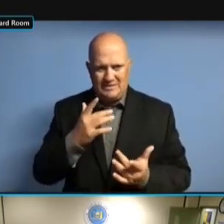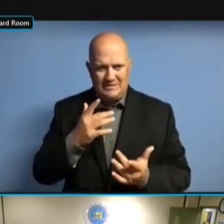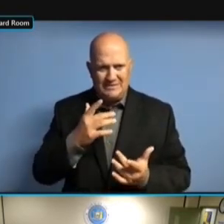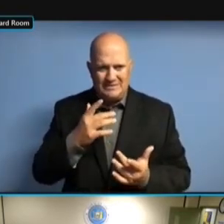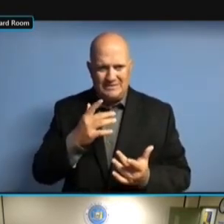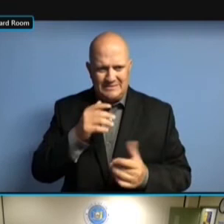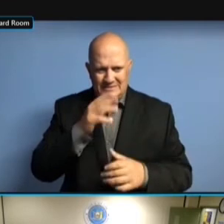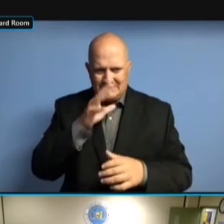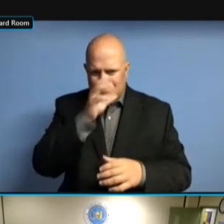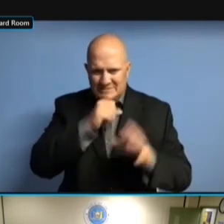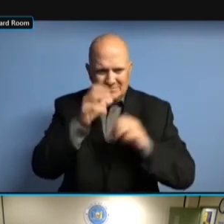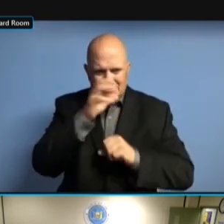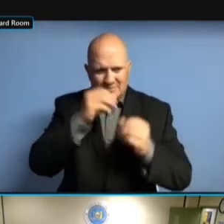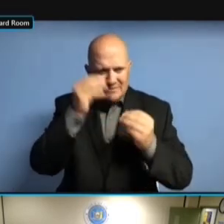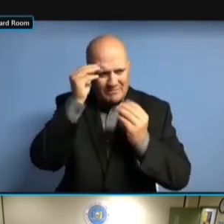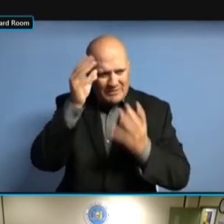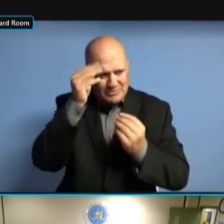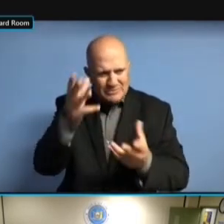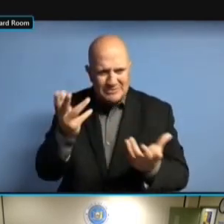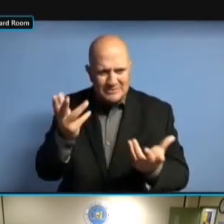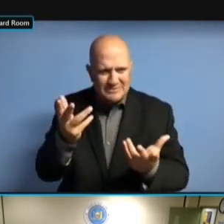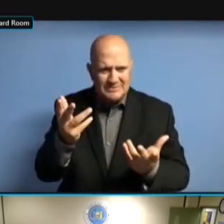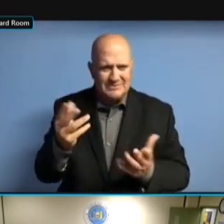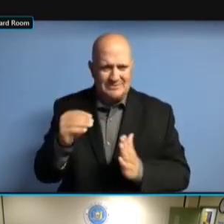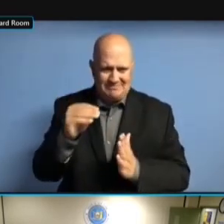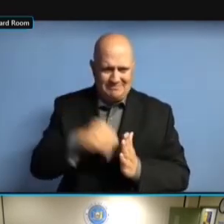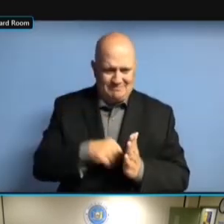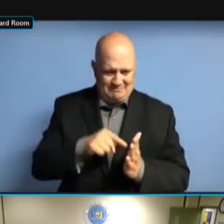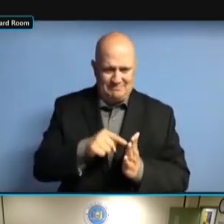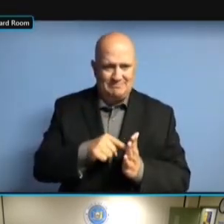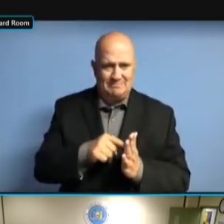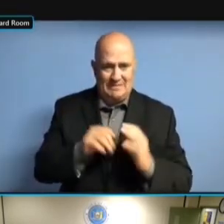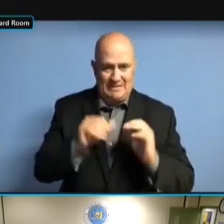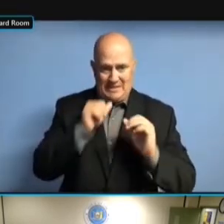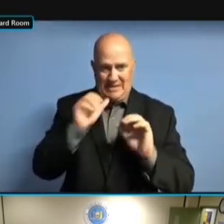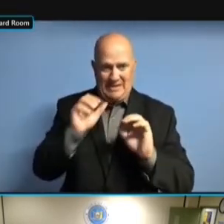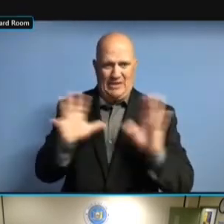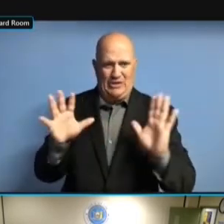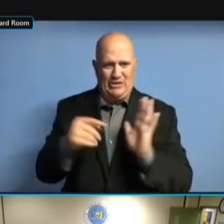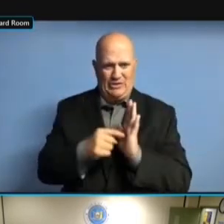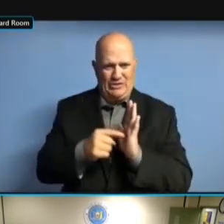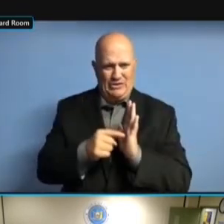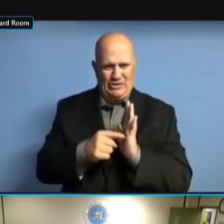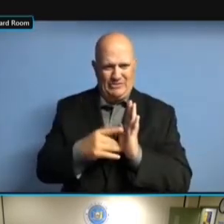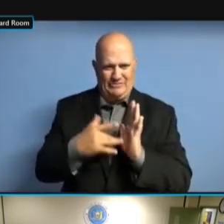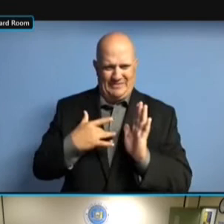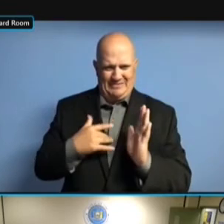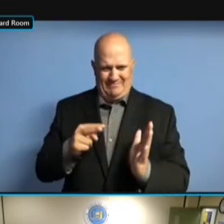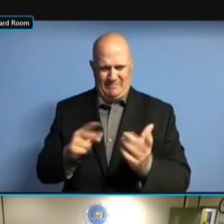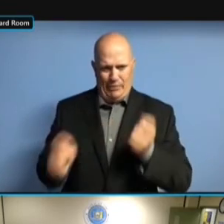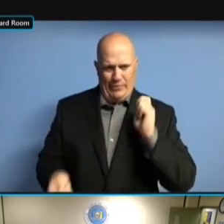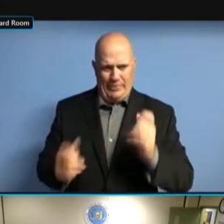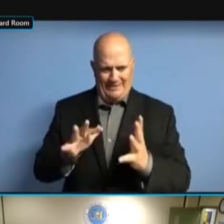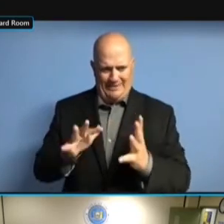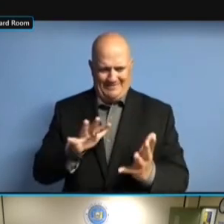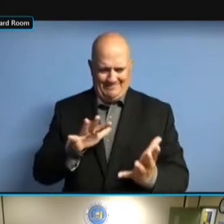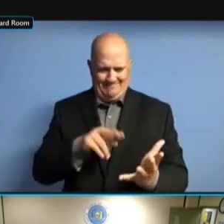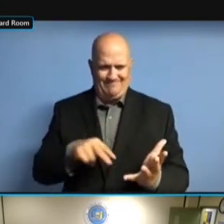THAT I THOUGHT WAS SUBMITTED WAS LACKING IN ANY PERSUASIVE LACKING IN ANY PERSUASIVE LACKING IN ANY PERSUASIVE EXPLANATIO LACKING IN ANY PERSUASIVE EXPLANATION. EXPLANATION. AND EXPLANATION. AND BASICALLY EXPLANATION. AND BASICALLY MISSING EXPLANATION. AND BASICALLY MISSING FORENSIC AND BASICALLY MISSING FORENSIC